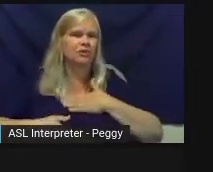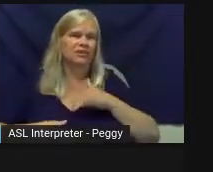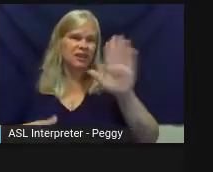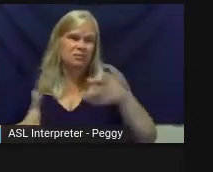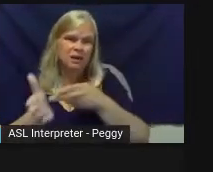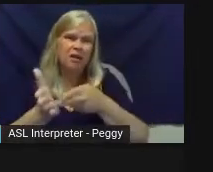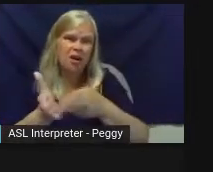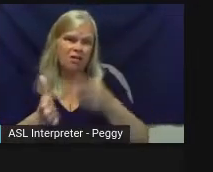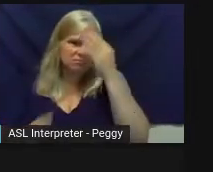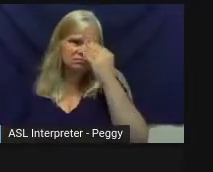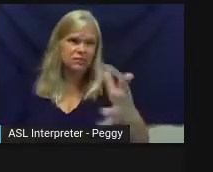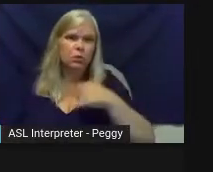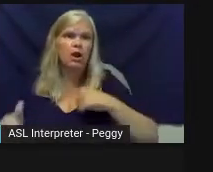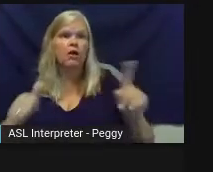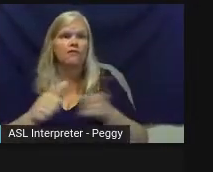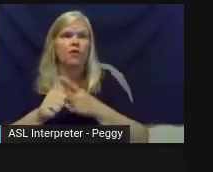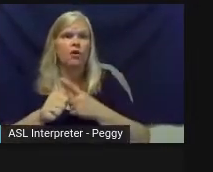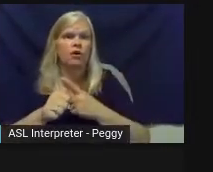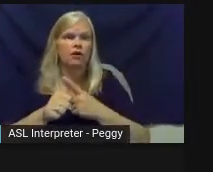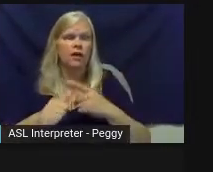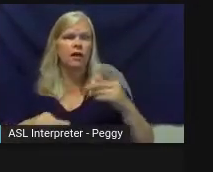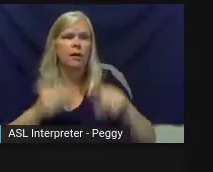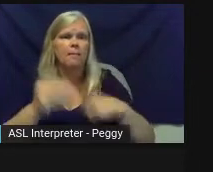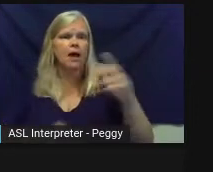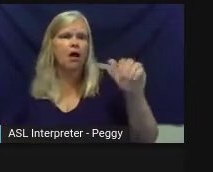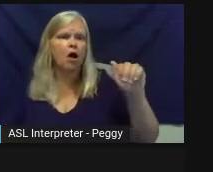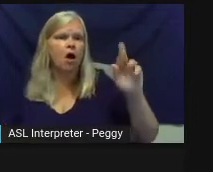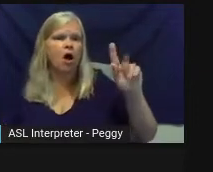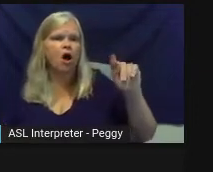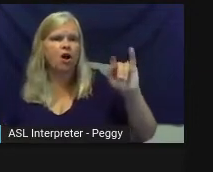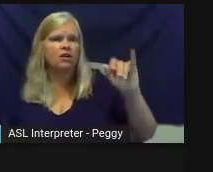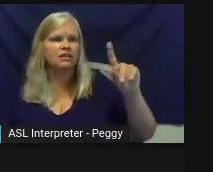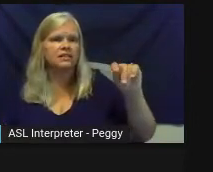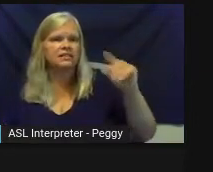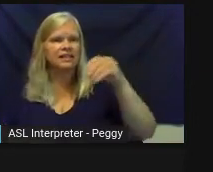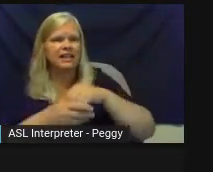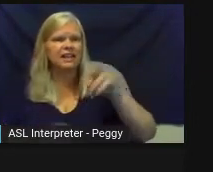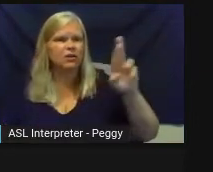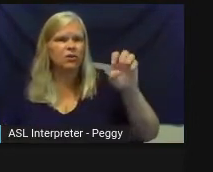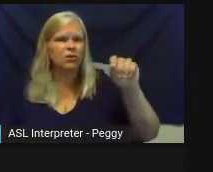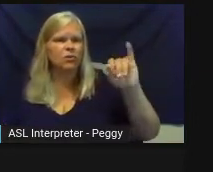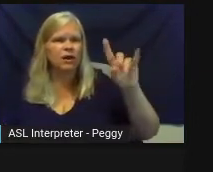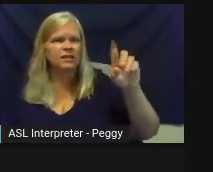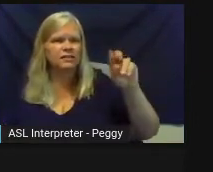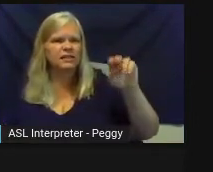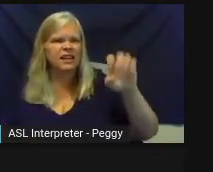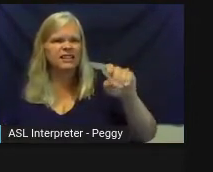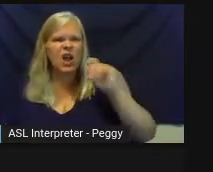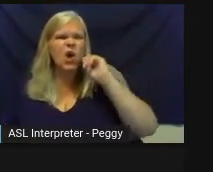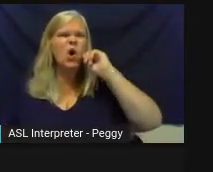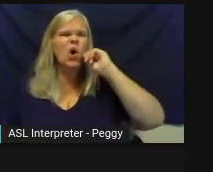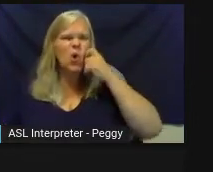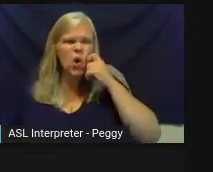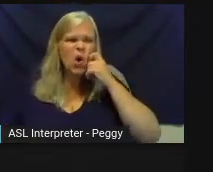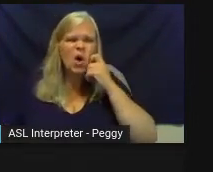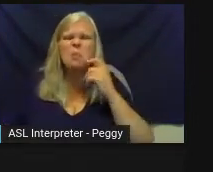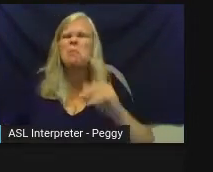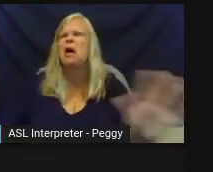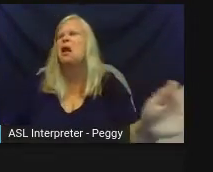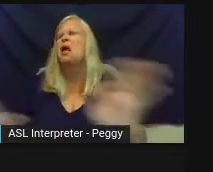I'll be honest with you. When I was first approached about the artist in residence program, I was, like, that's a super-cool idea, but there's no way.